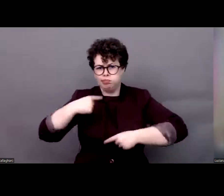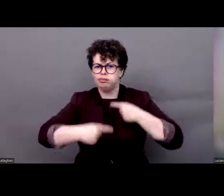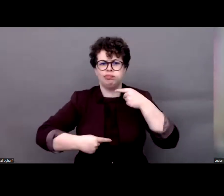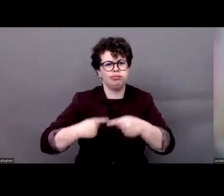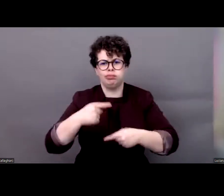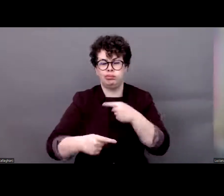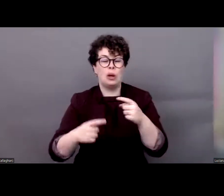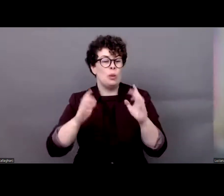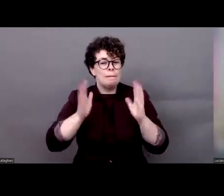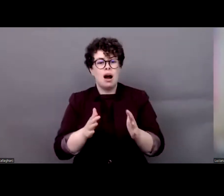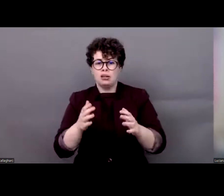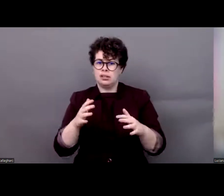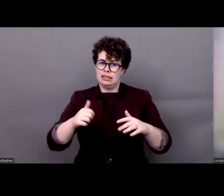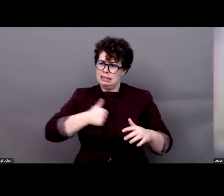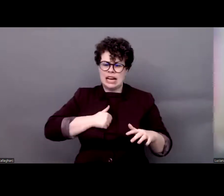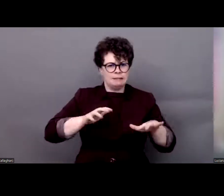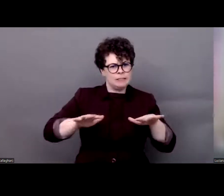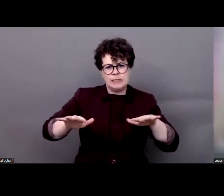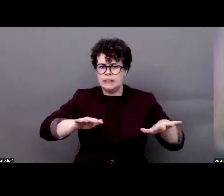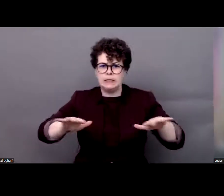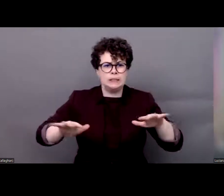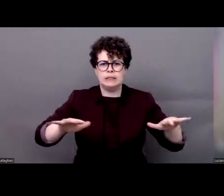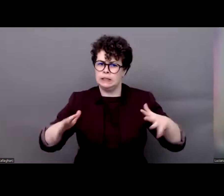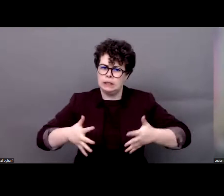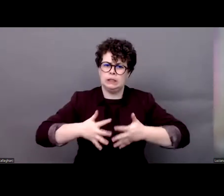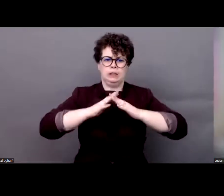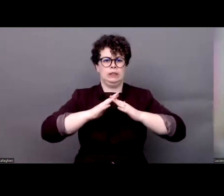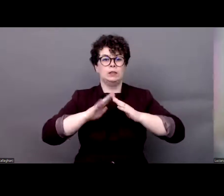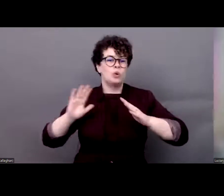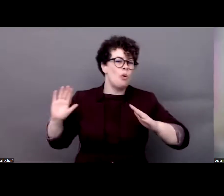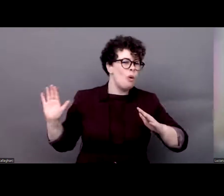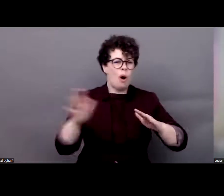to organize us ourselves so that no one is left